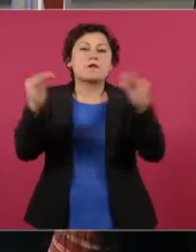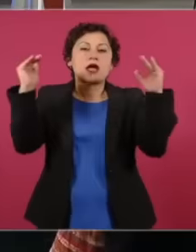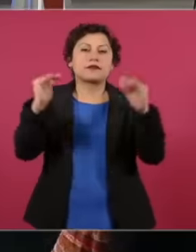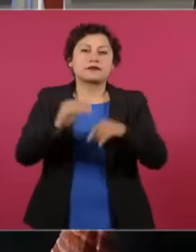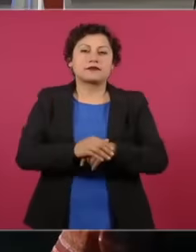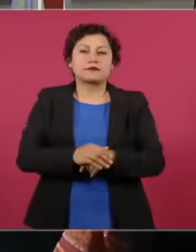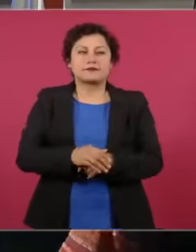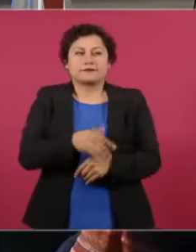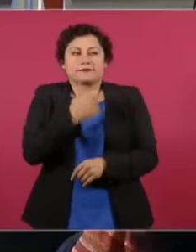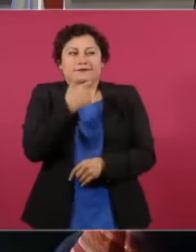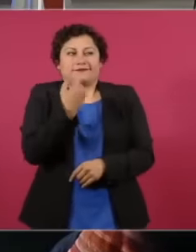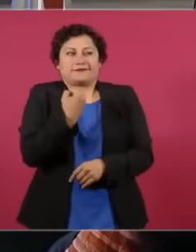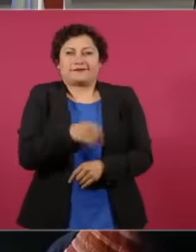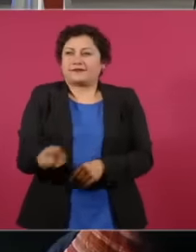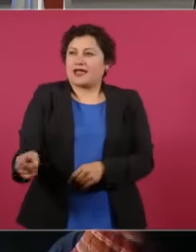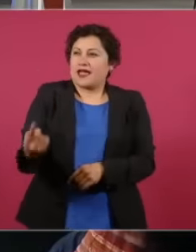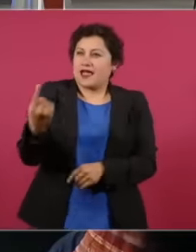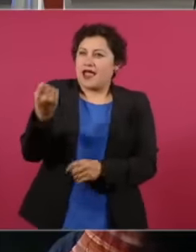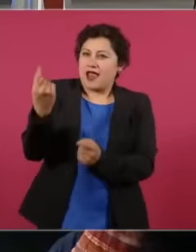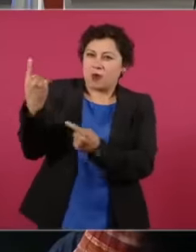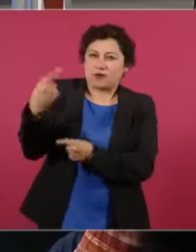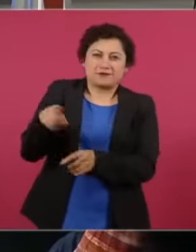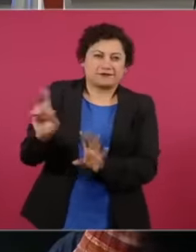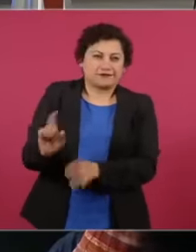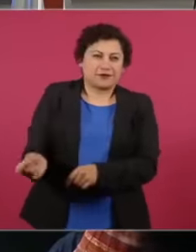or more. Even Claudia's defeat